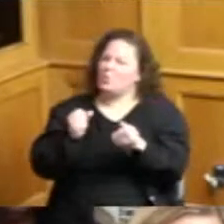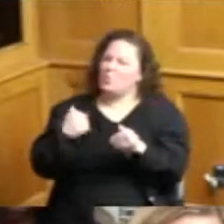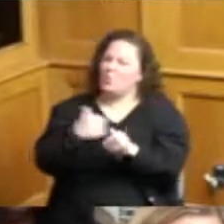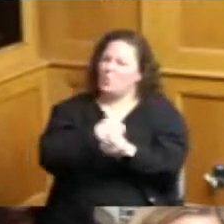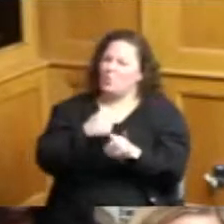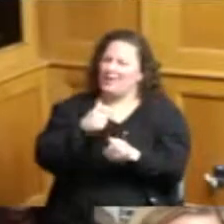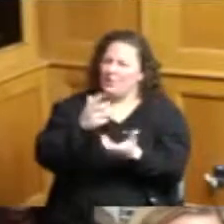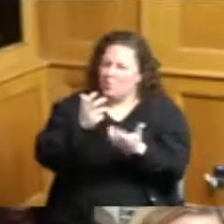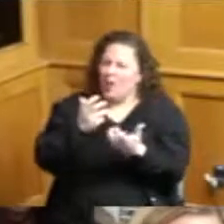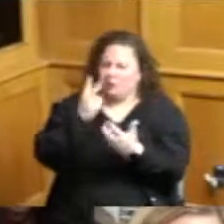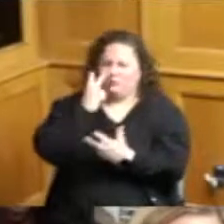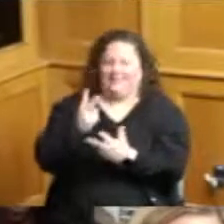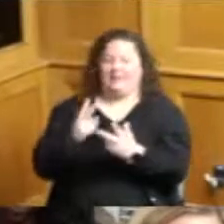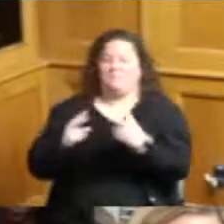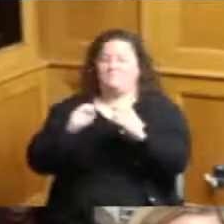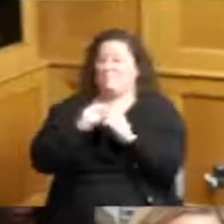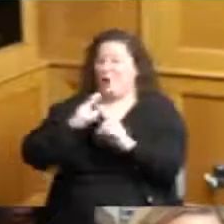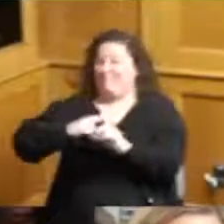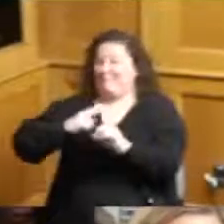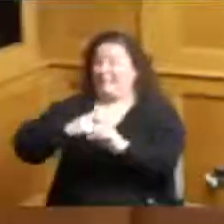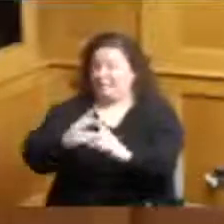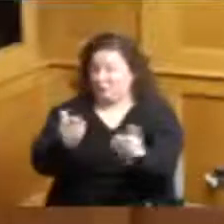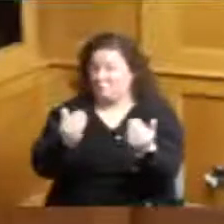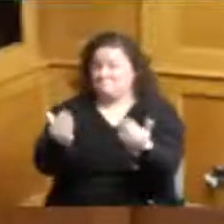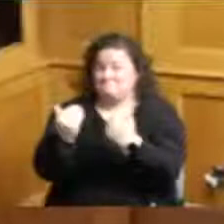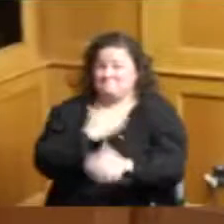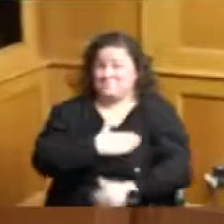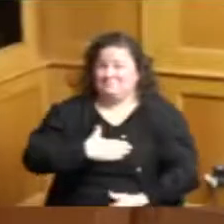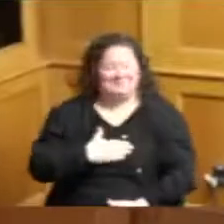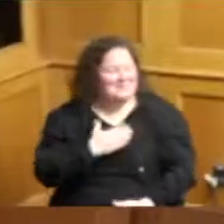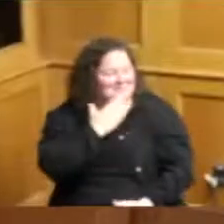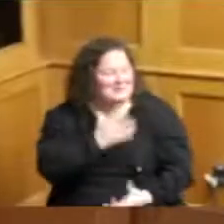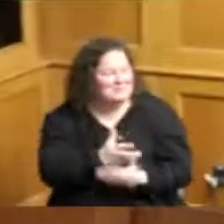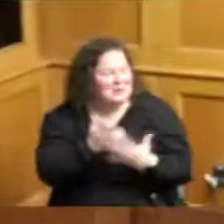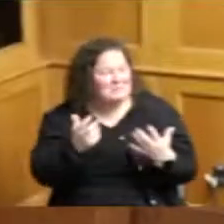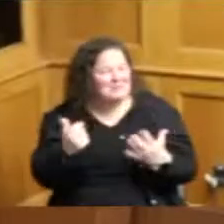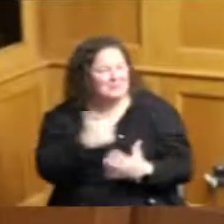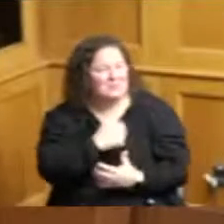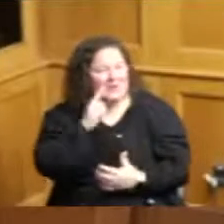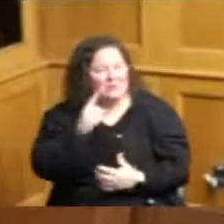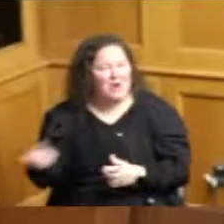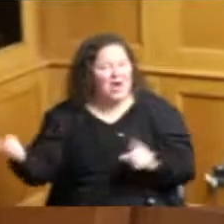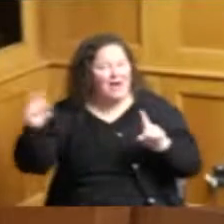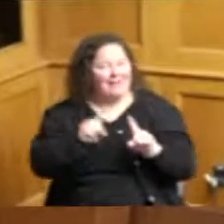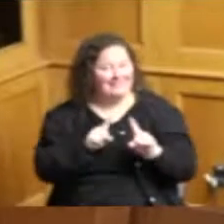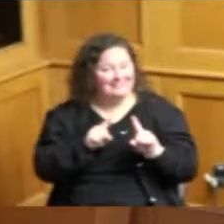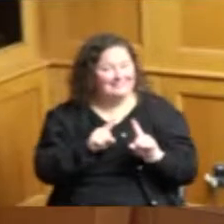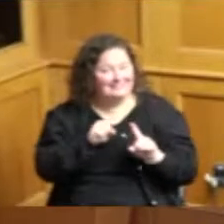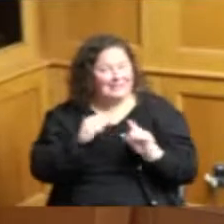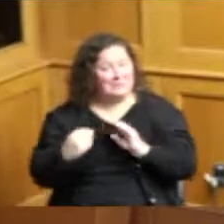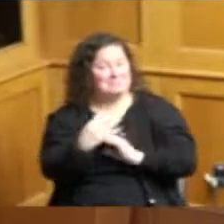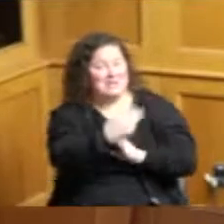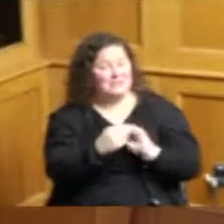see some applications on those okay thank you so much we'll come down and take a picture with you